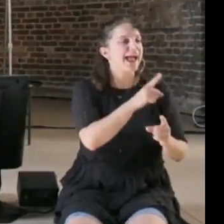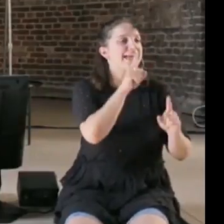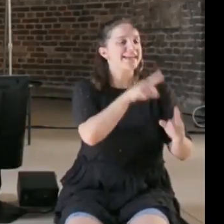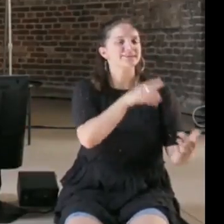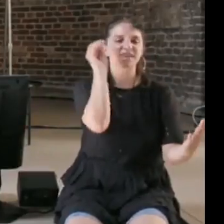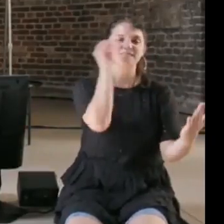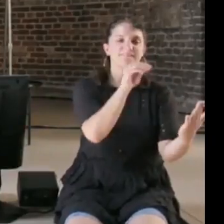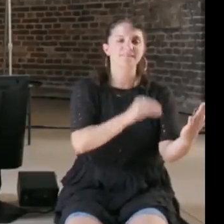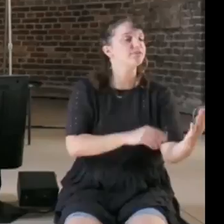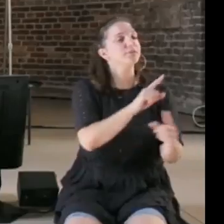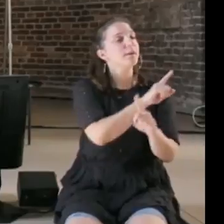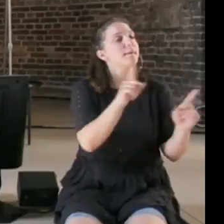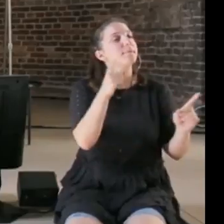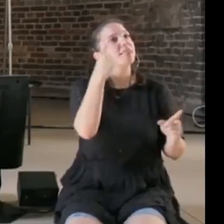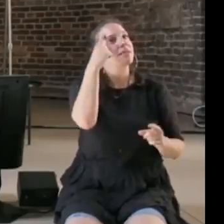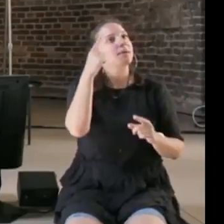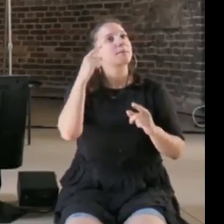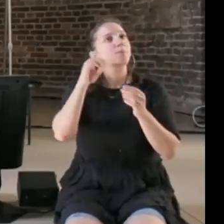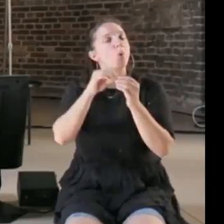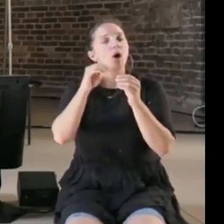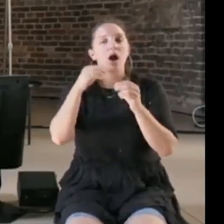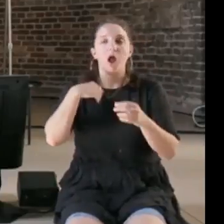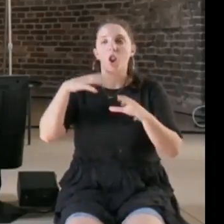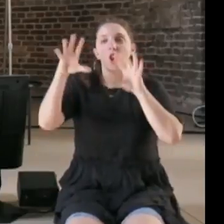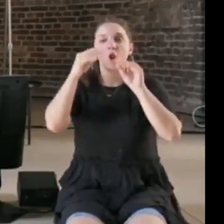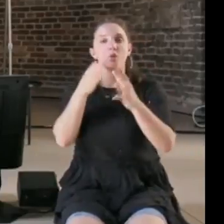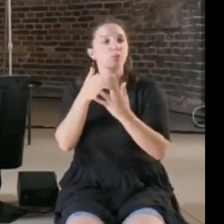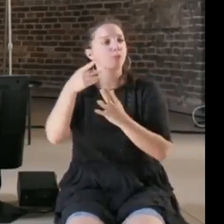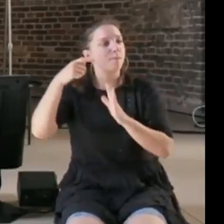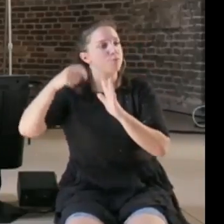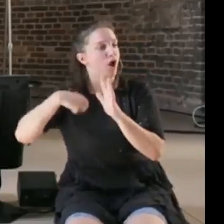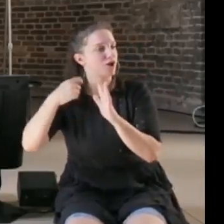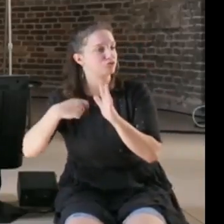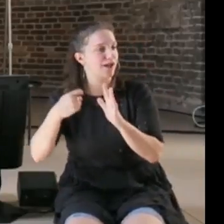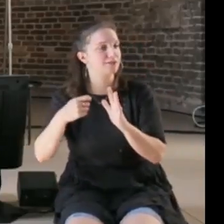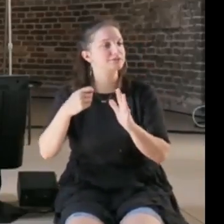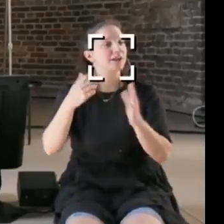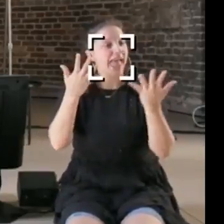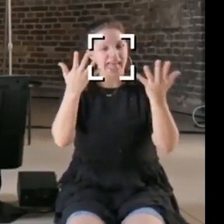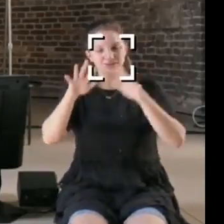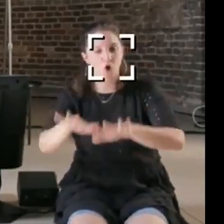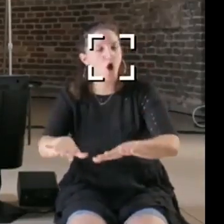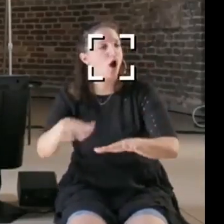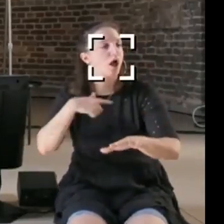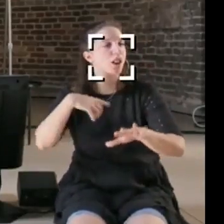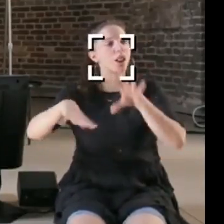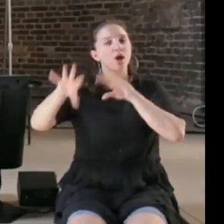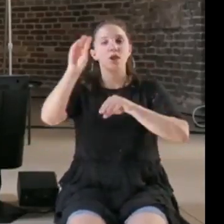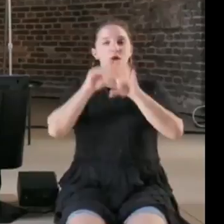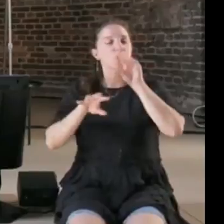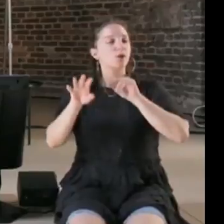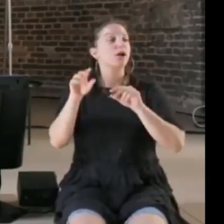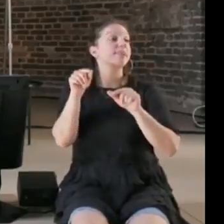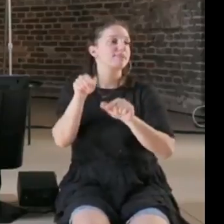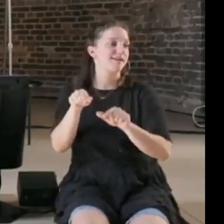you need to learn what you need to learn in order to get things done, I think you can have specialists but I think specialization should really be about if you have a passion